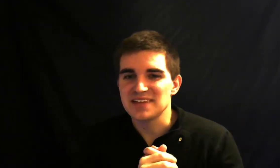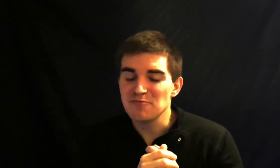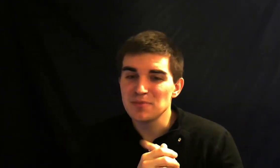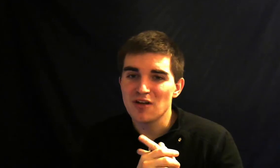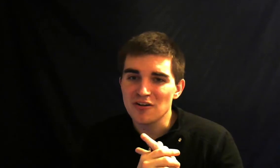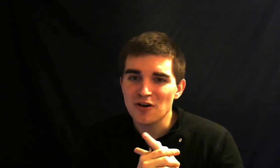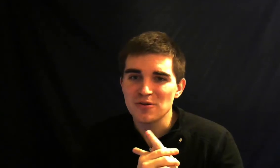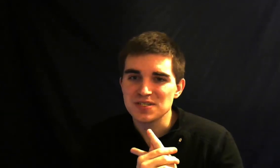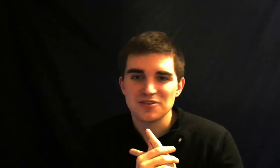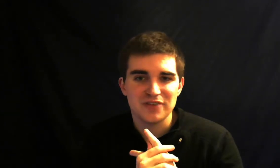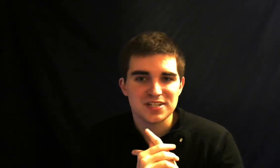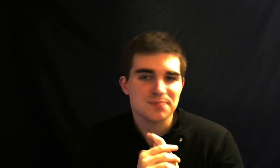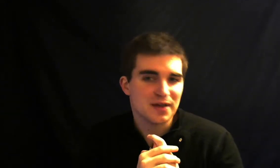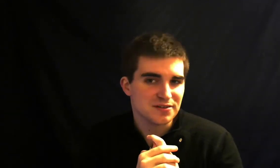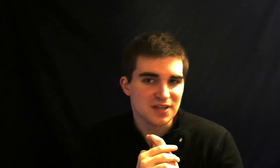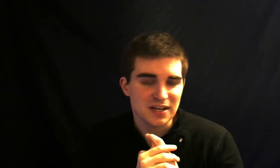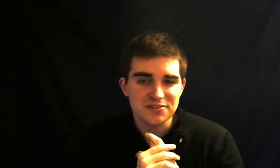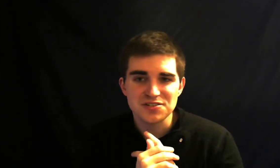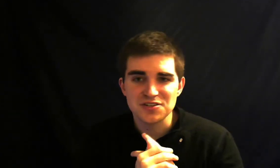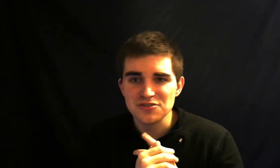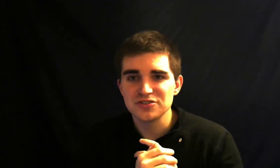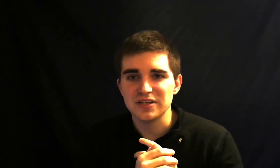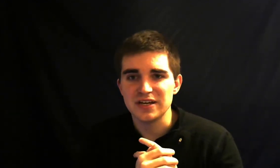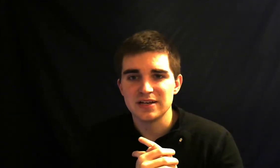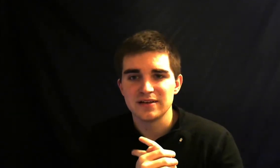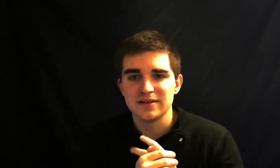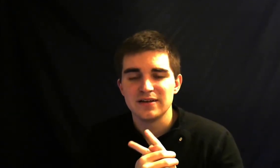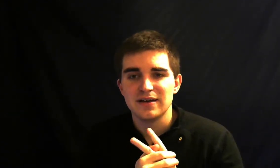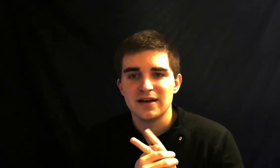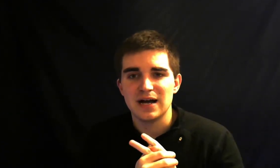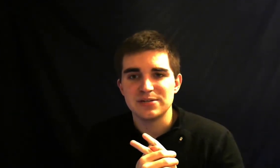people aren't always the greatest spellers English is usually a deaf